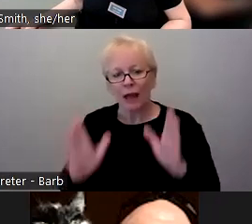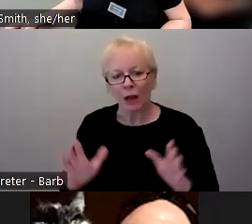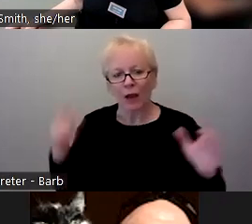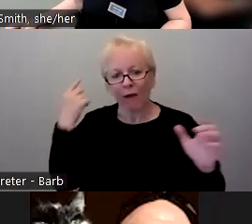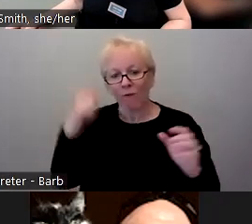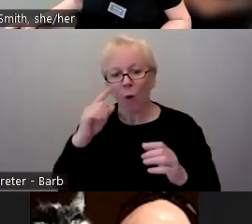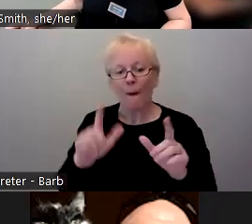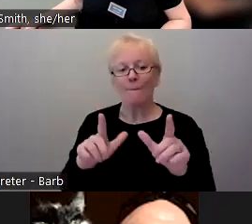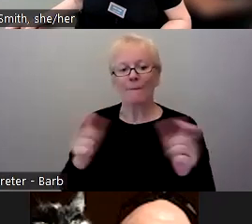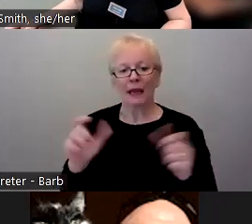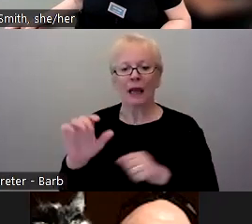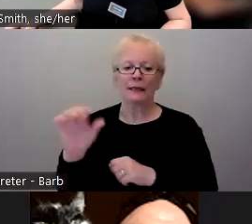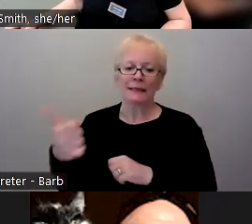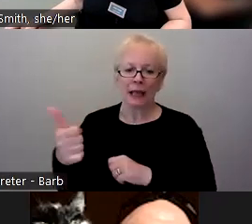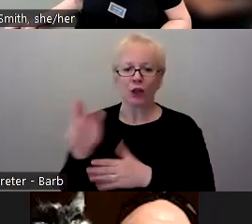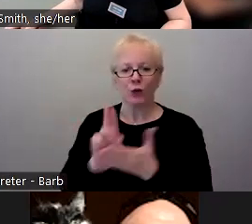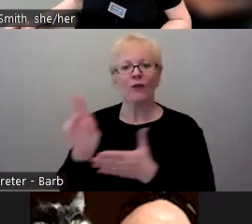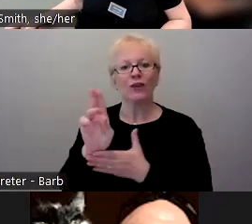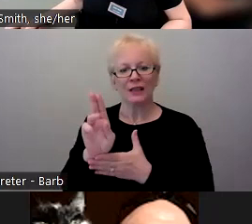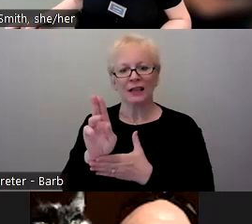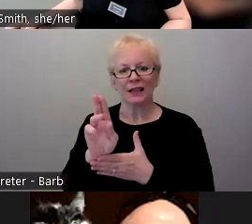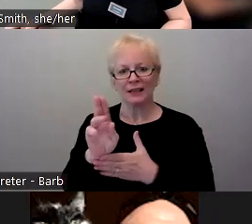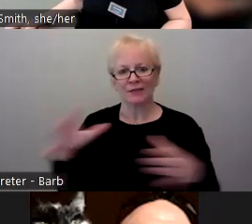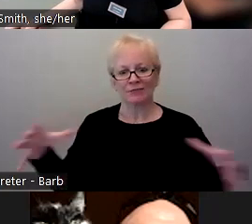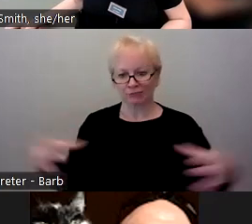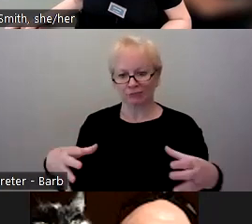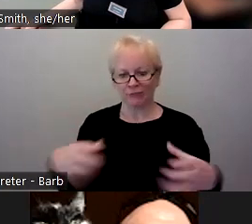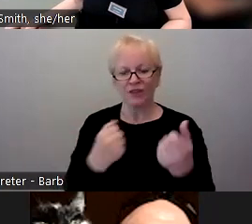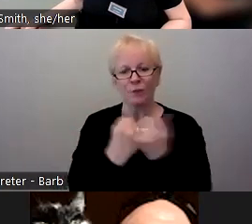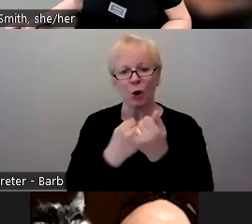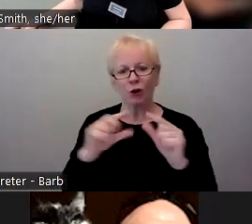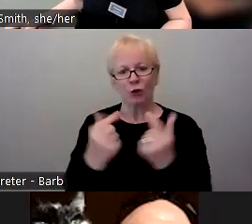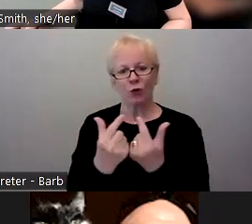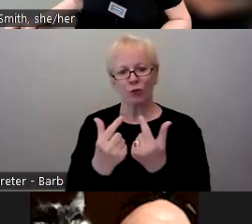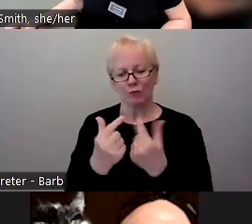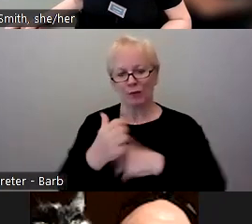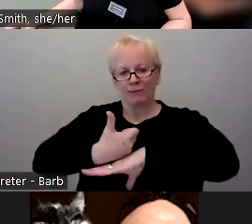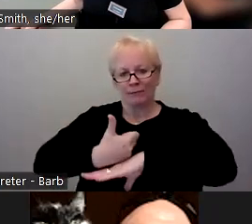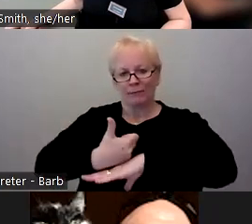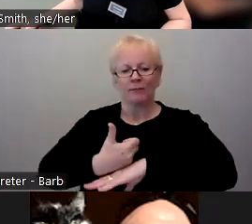So they created their own kind of support group, more extended Colleague Connector Program